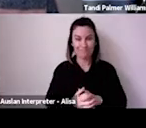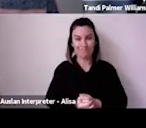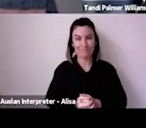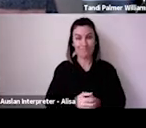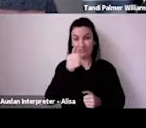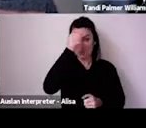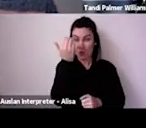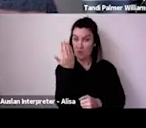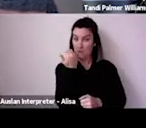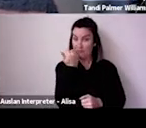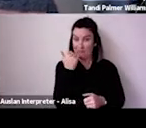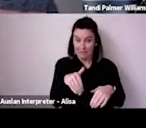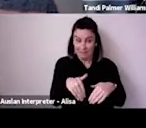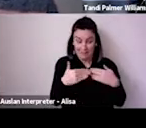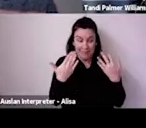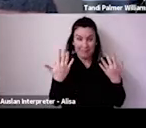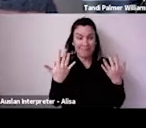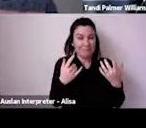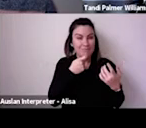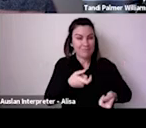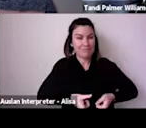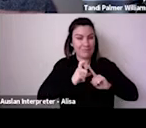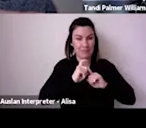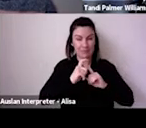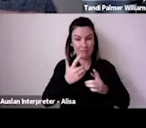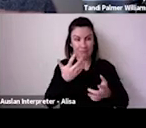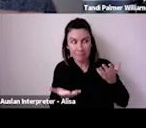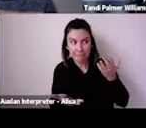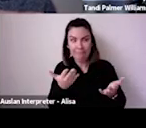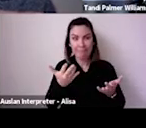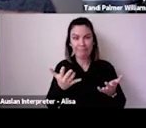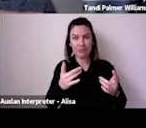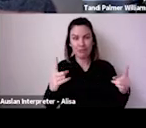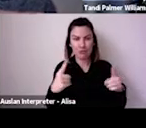Alan is leading the Audience Outlook Monitor internationally and WolfBrown and Patternmakers have partnered to deliver the Australian version.